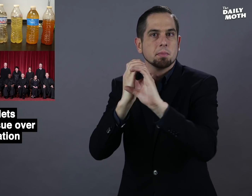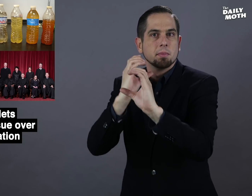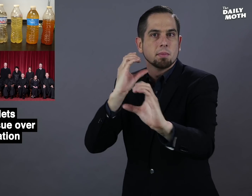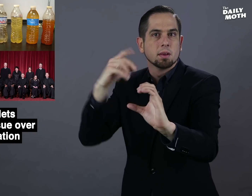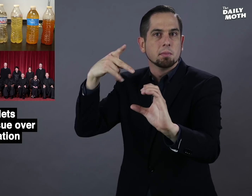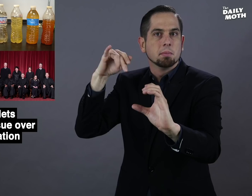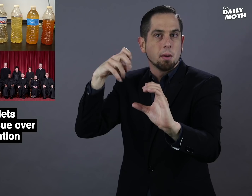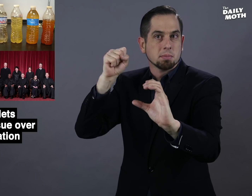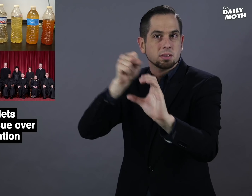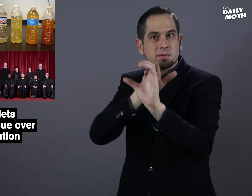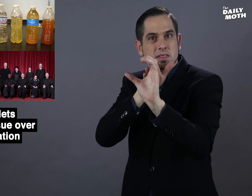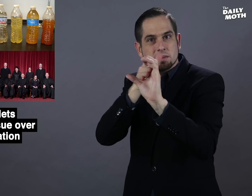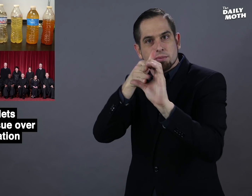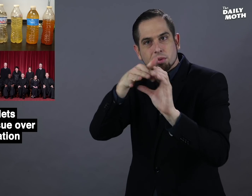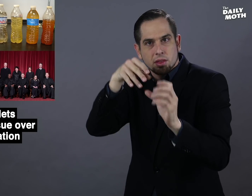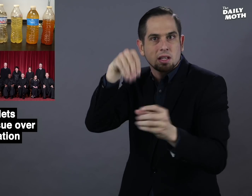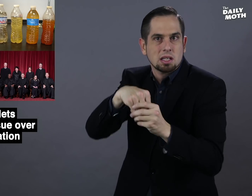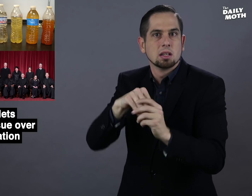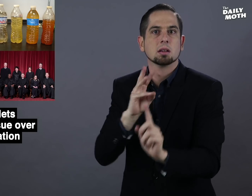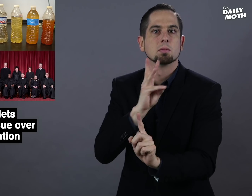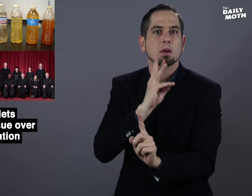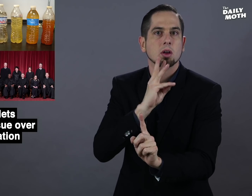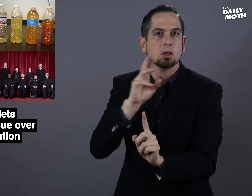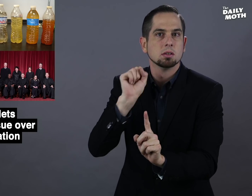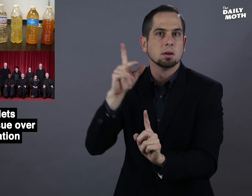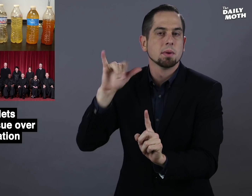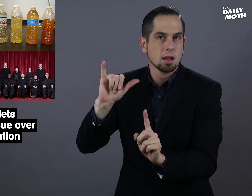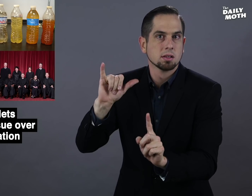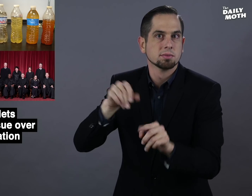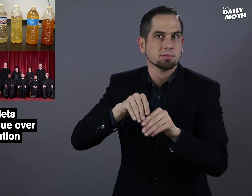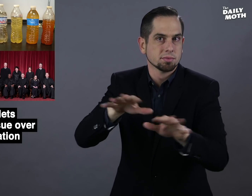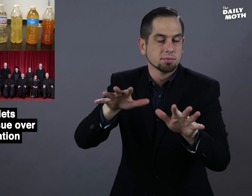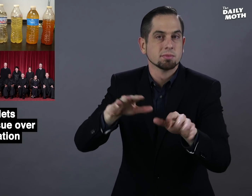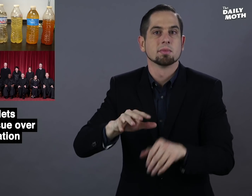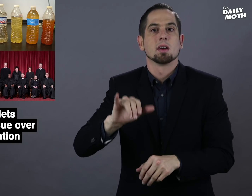from the pipes and get into the water supply.